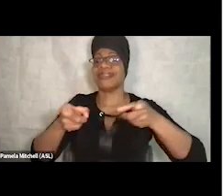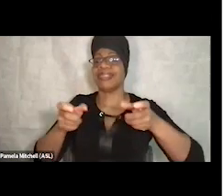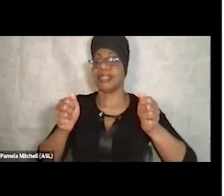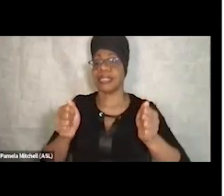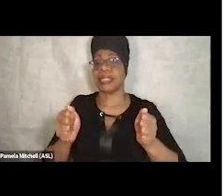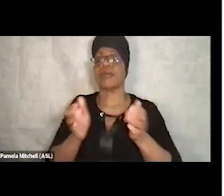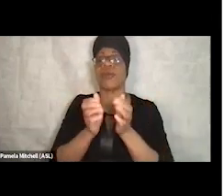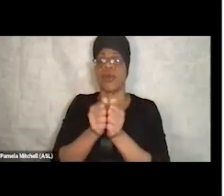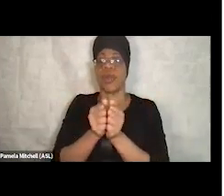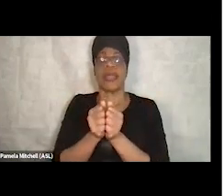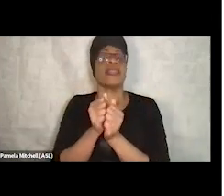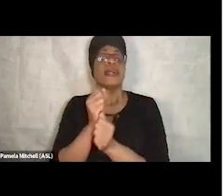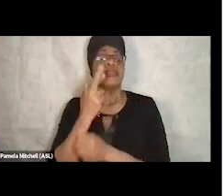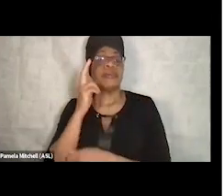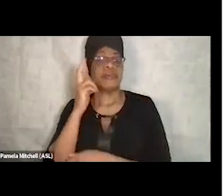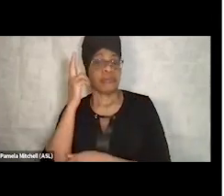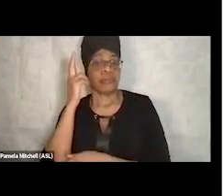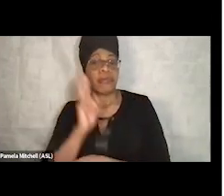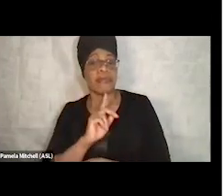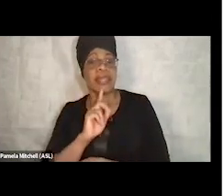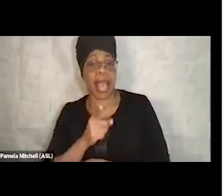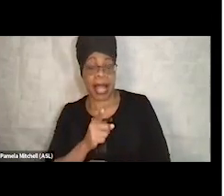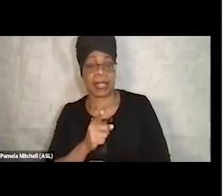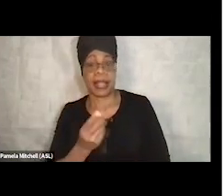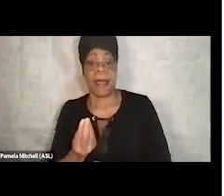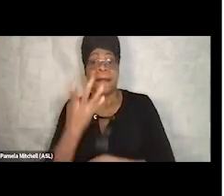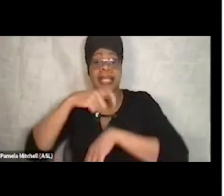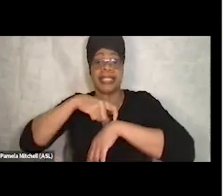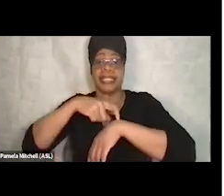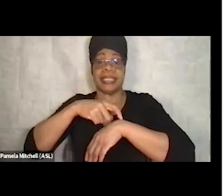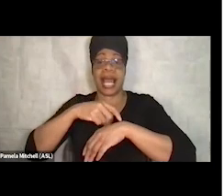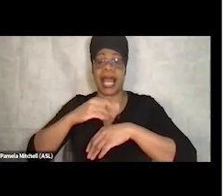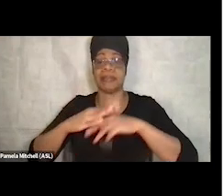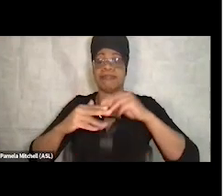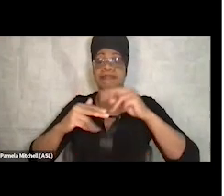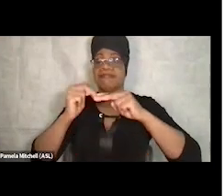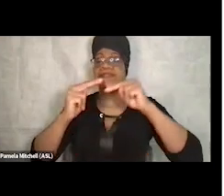of oftentimes building partnerships obviously starts with knowing your audience